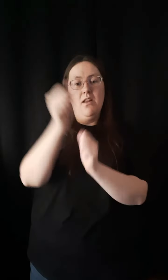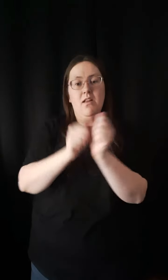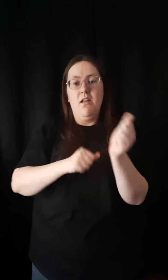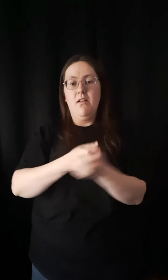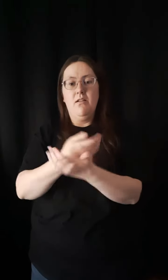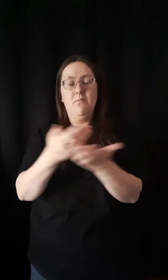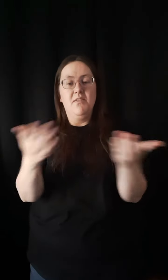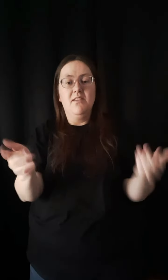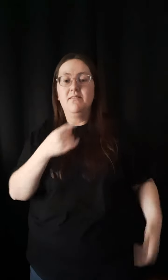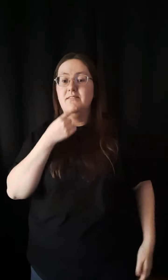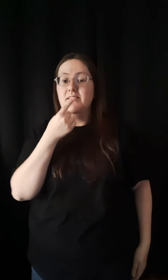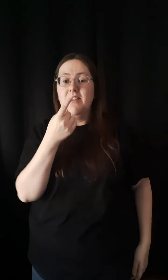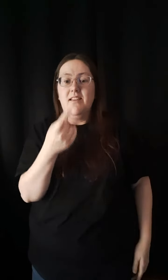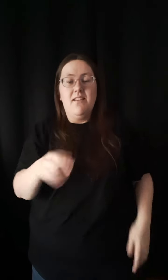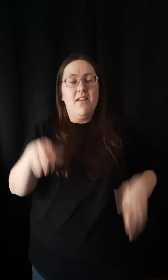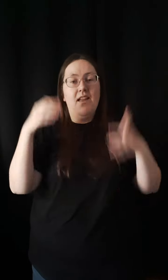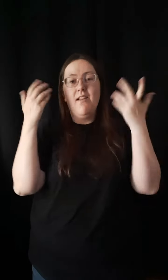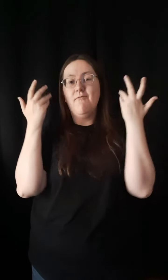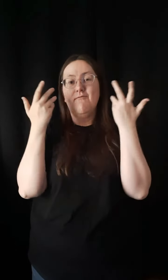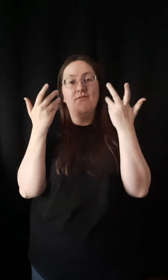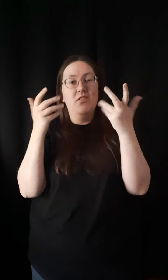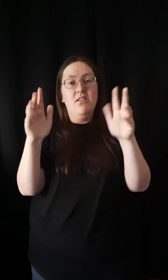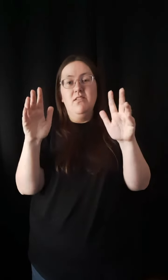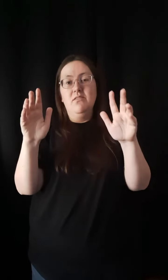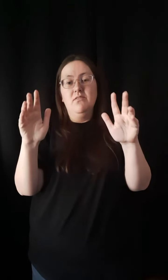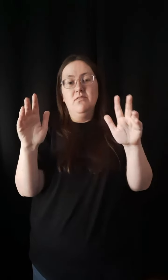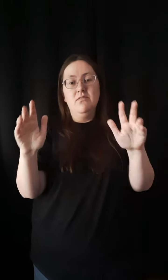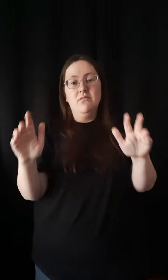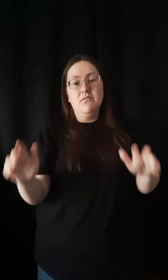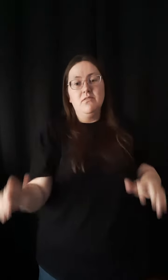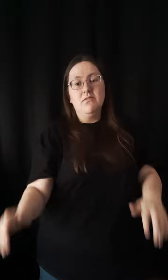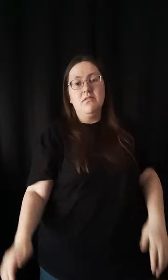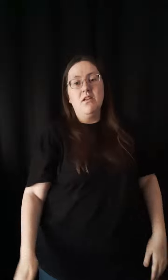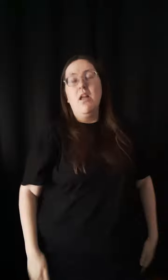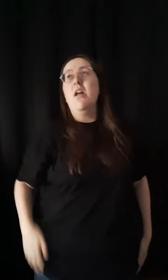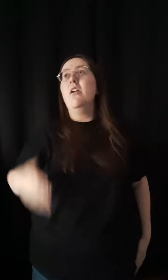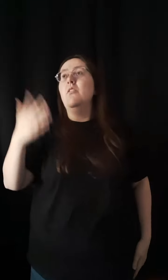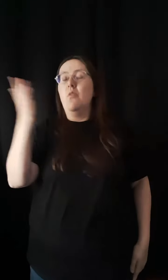When it's all been said and done